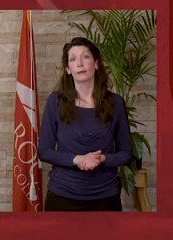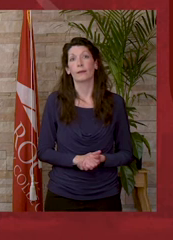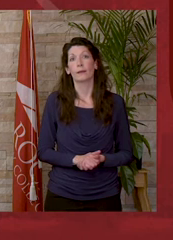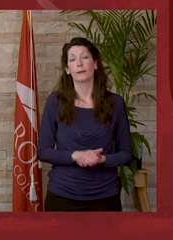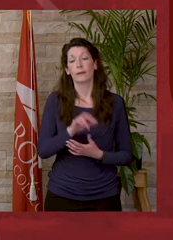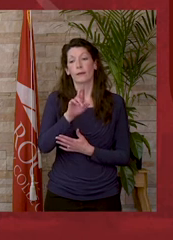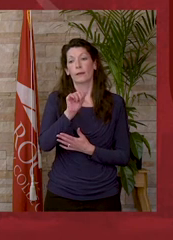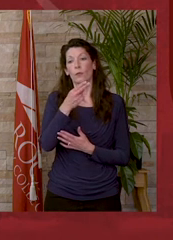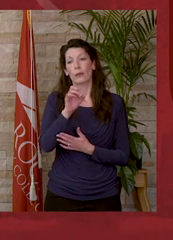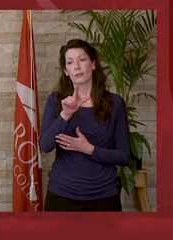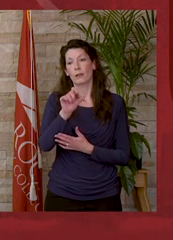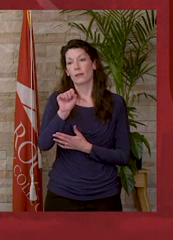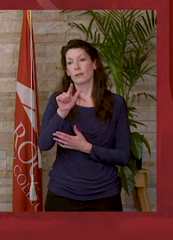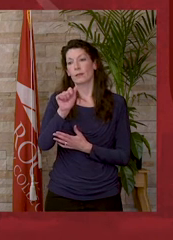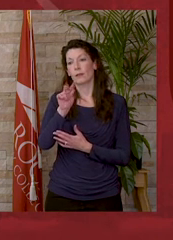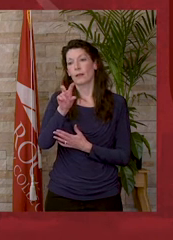Rachel Slavin: